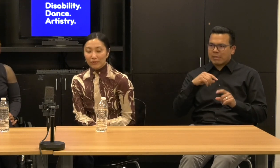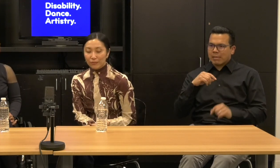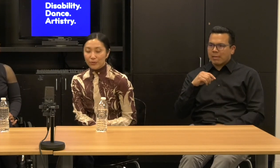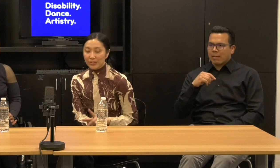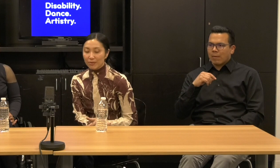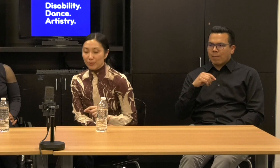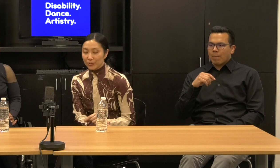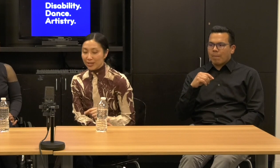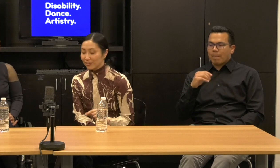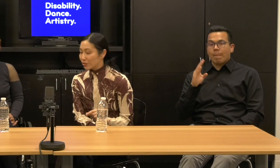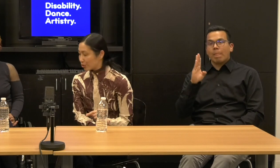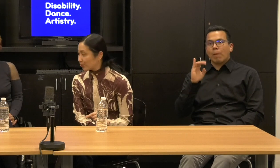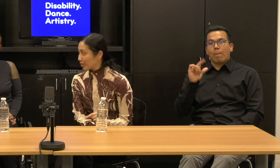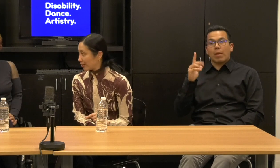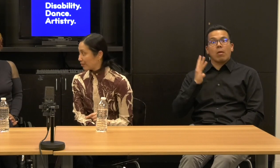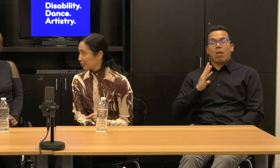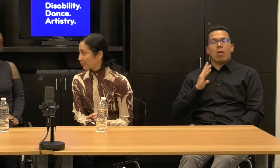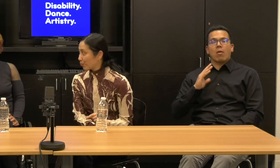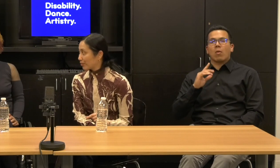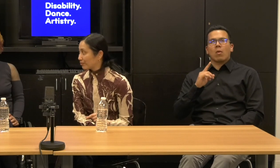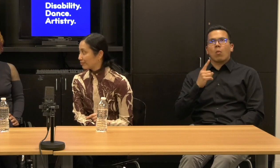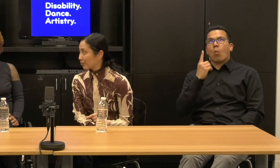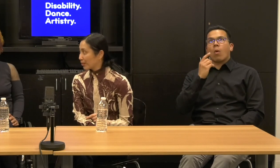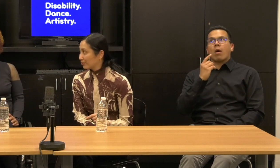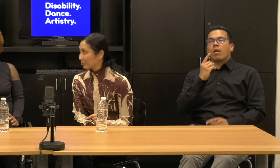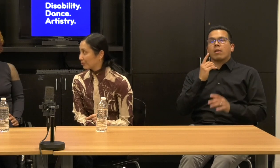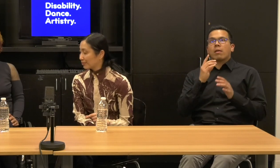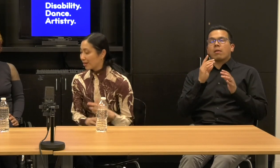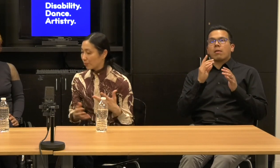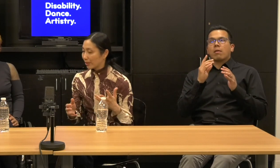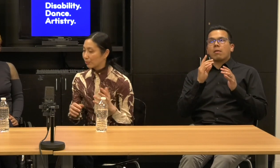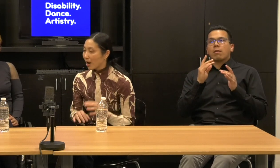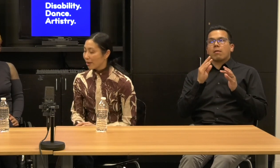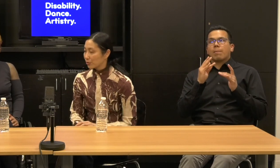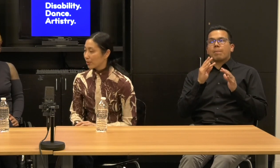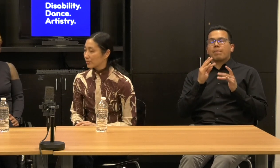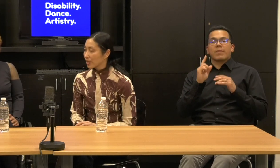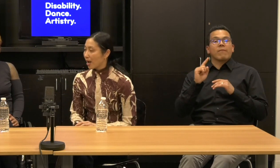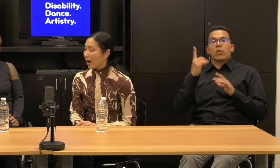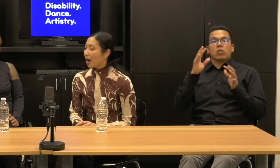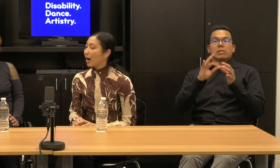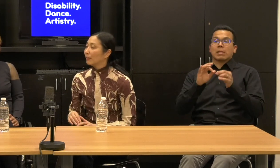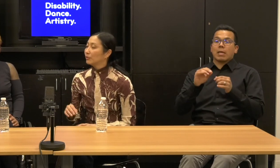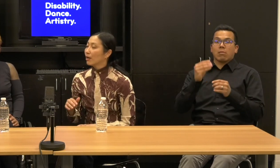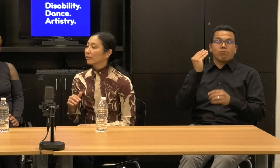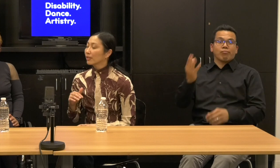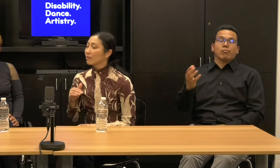One of the first things that bill said to judy when, when we arrived was, I'm not going